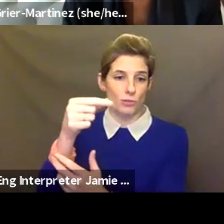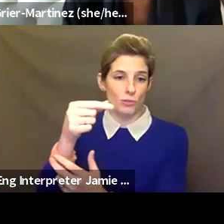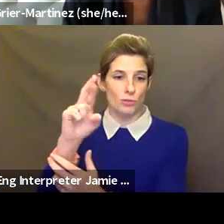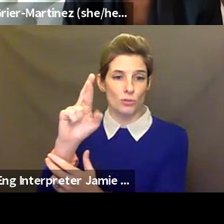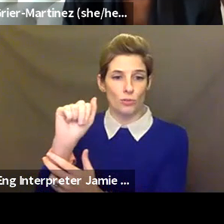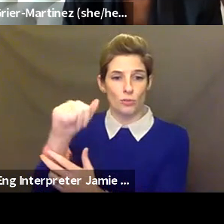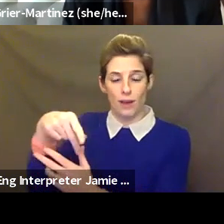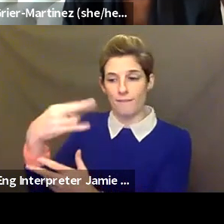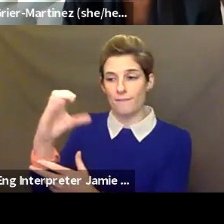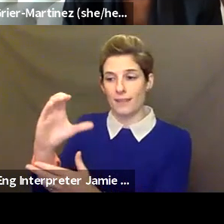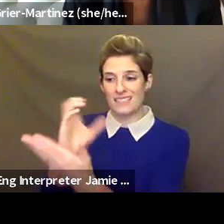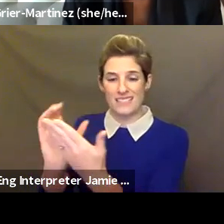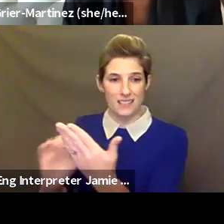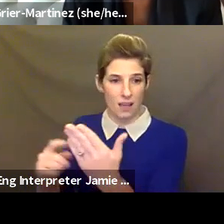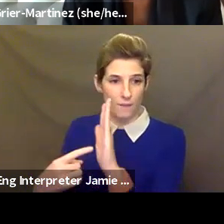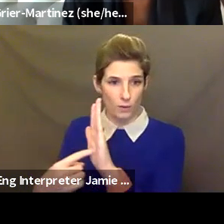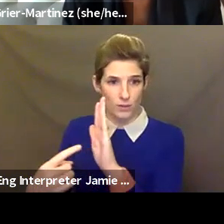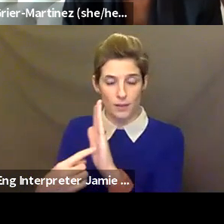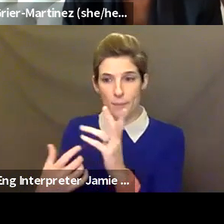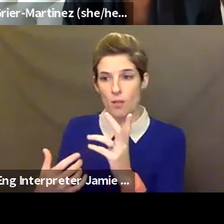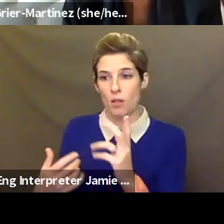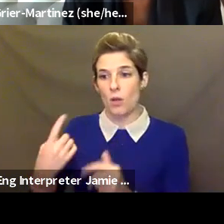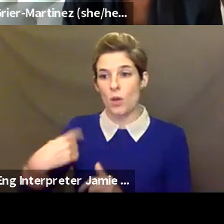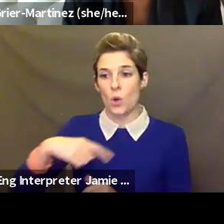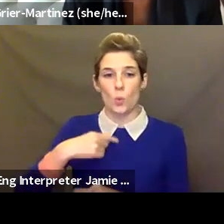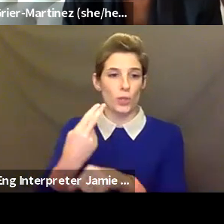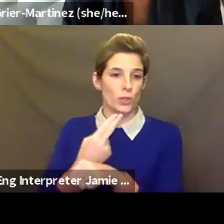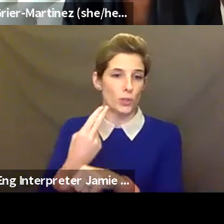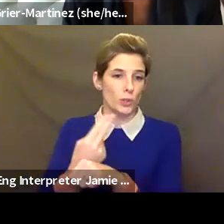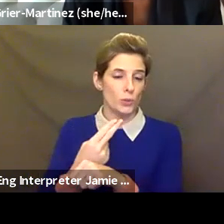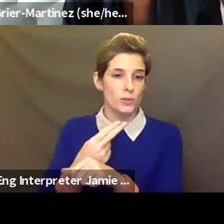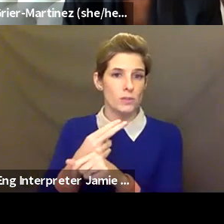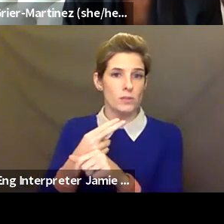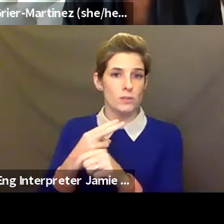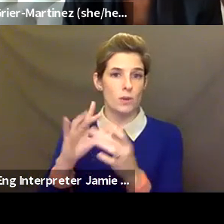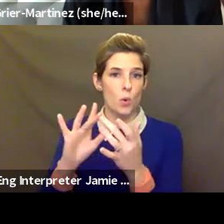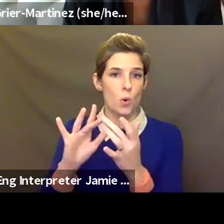like that, then a web-based application like Canva. It's